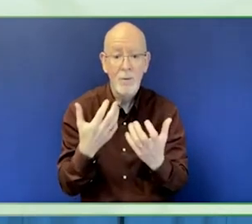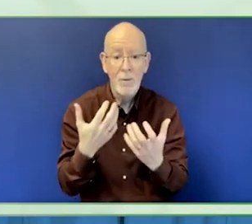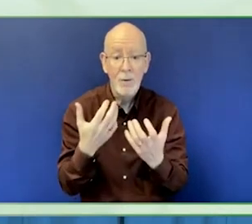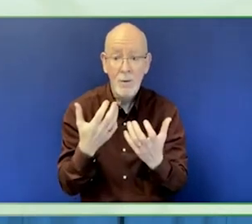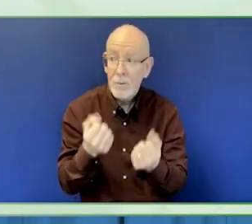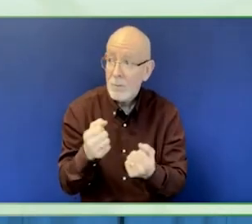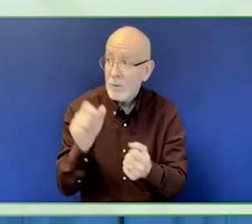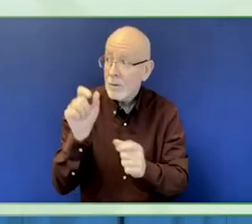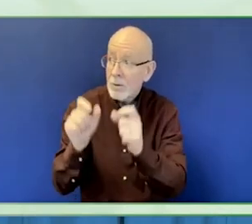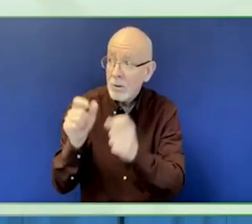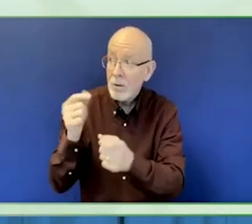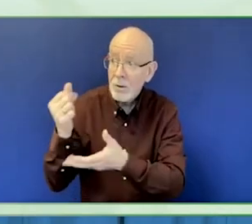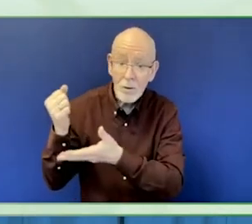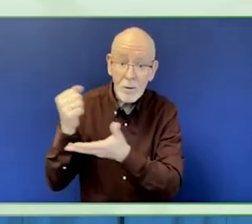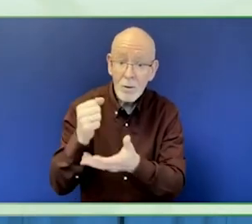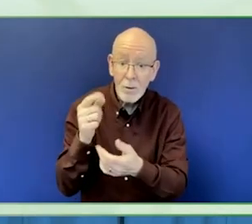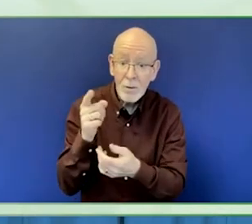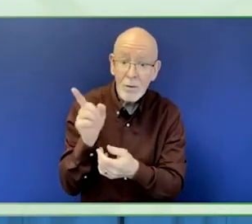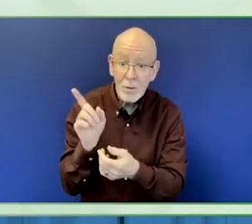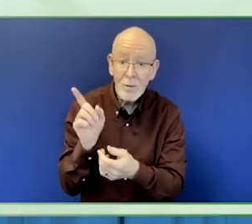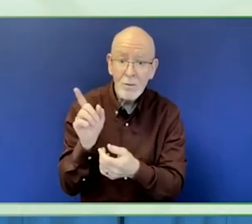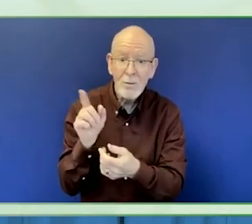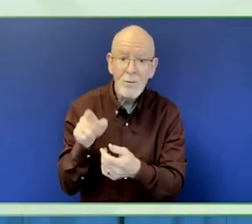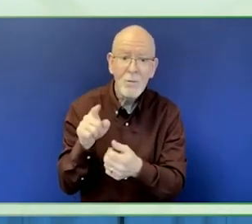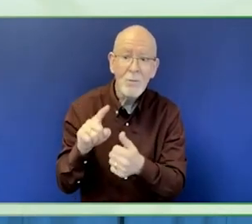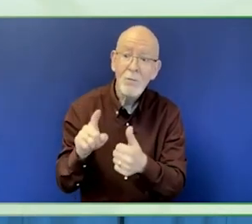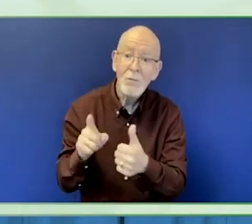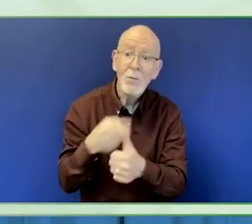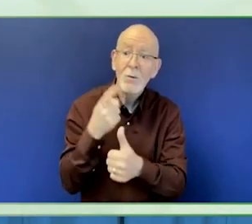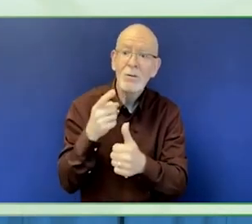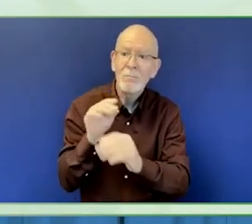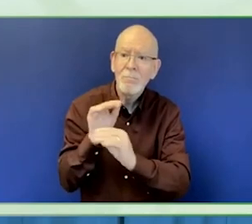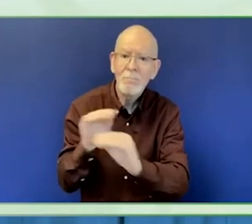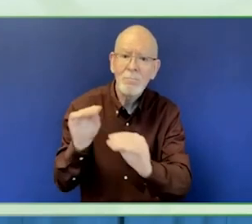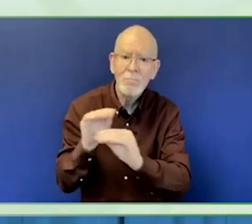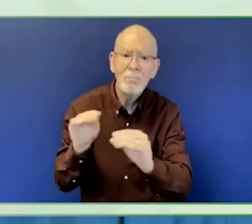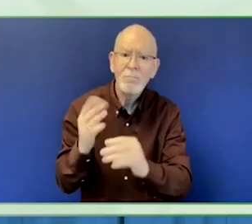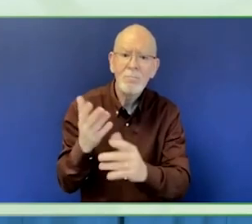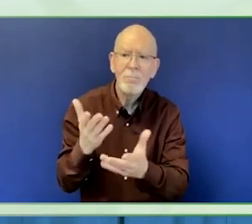Before the project starts, they receive accessibility training with